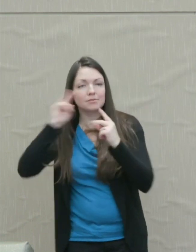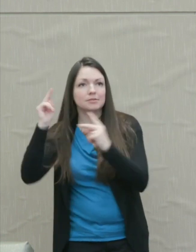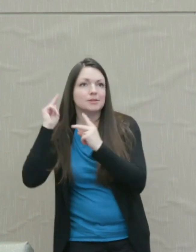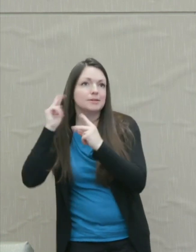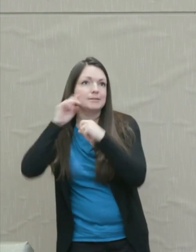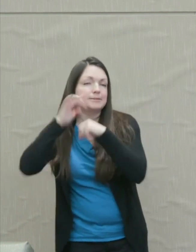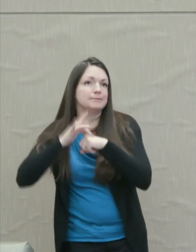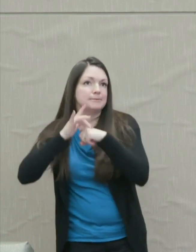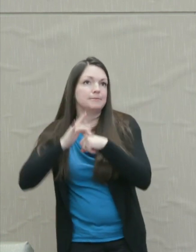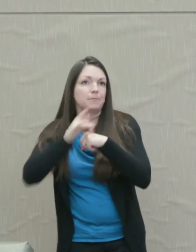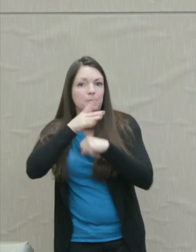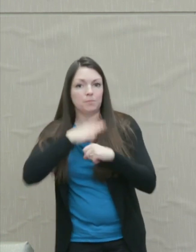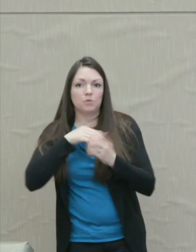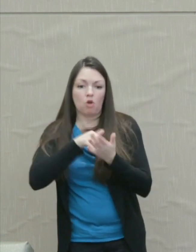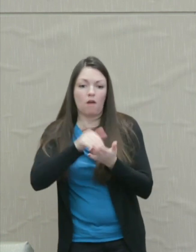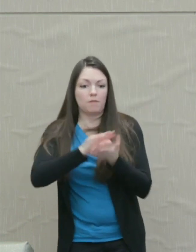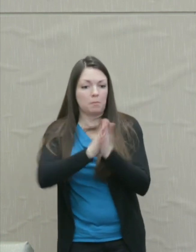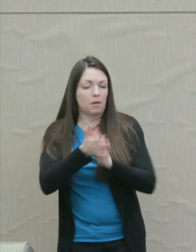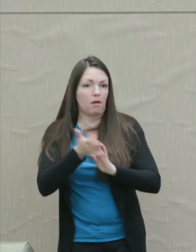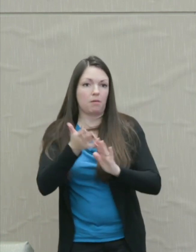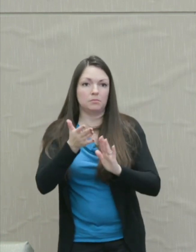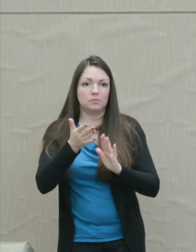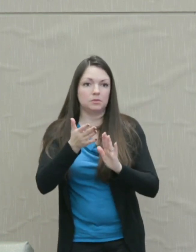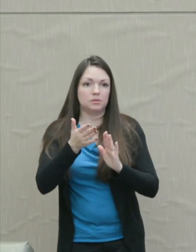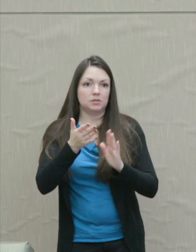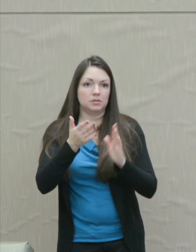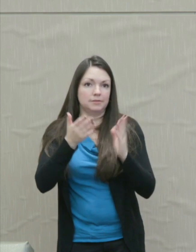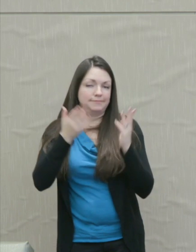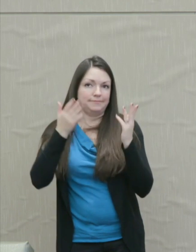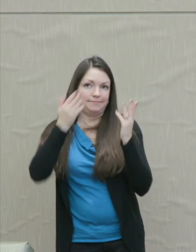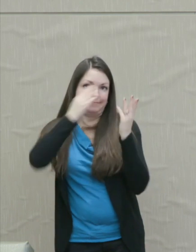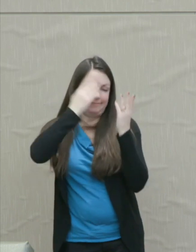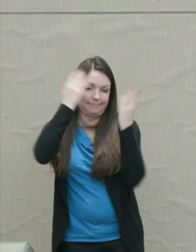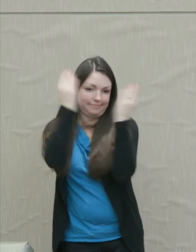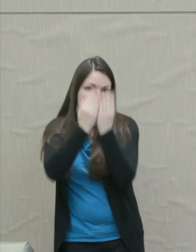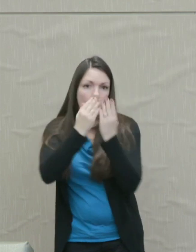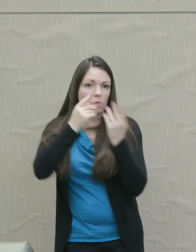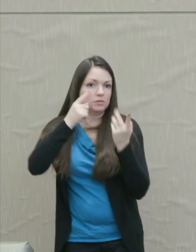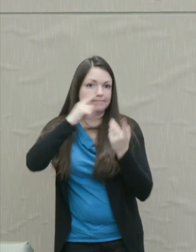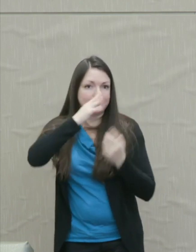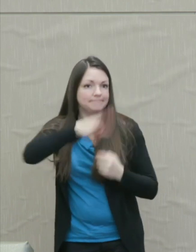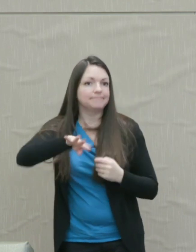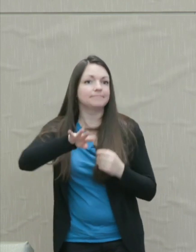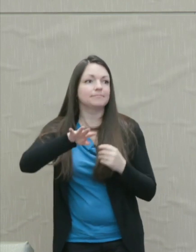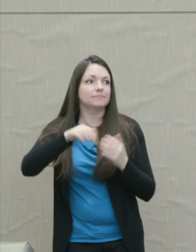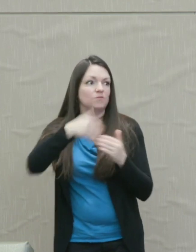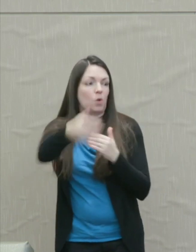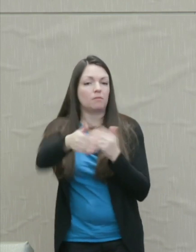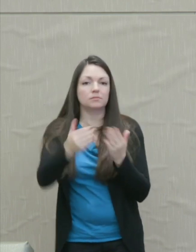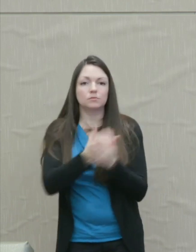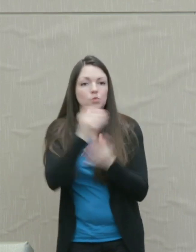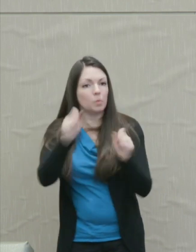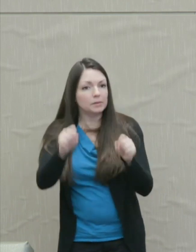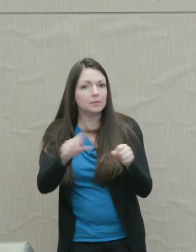She often becomes closed to new possibilities, and she often becomes bitter and unpleasant.